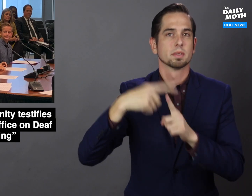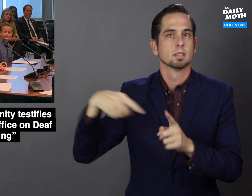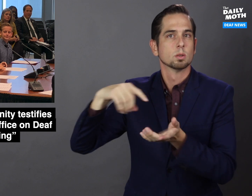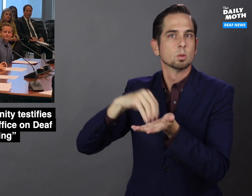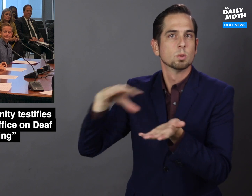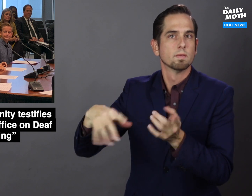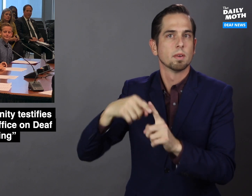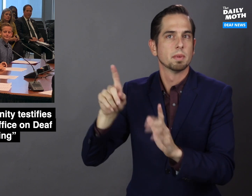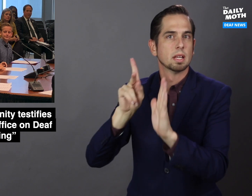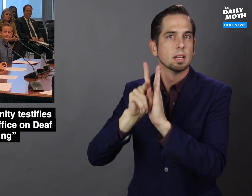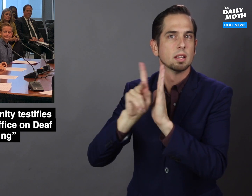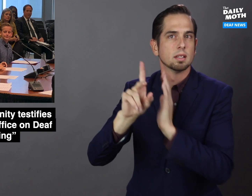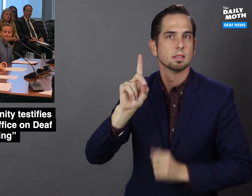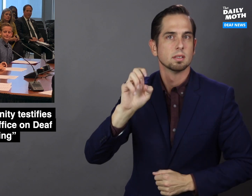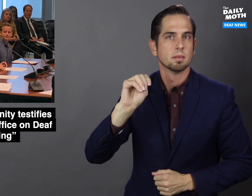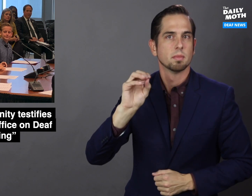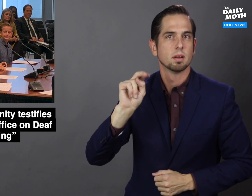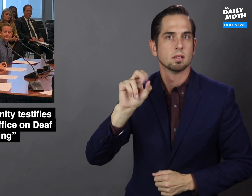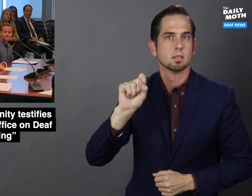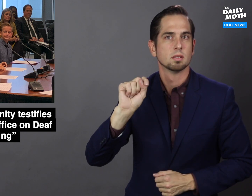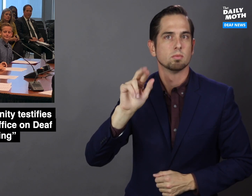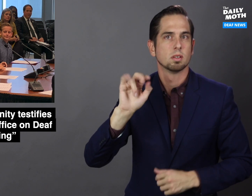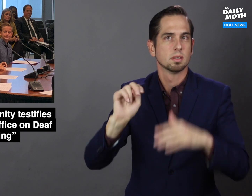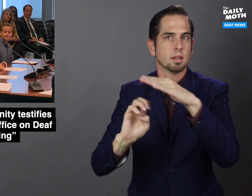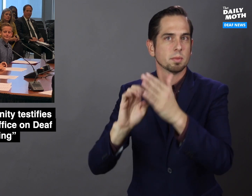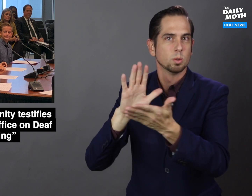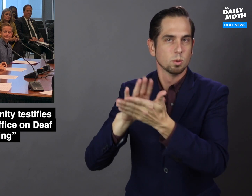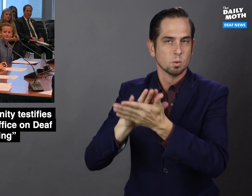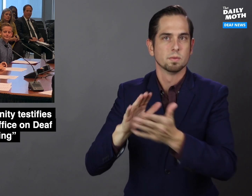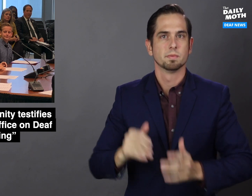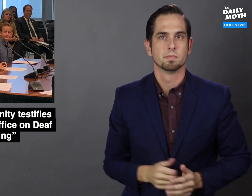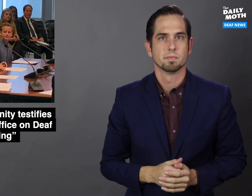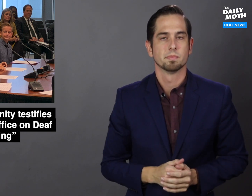and students from the Kendall Demonstration Elementary School.